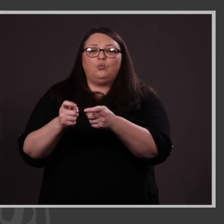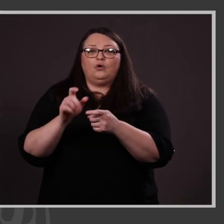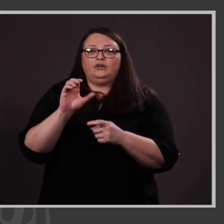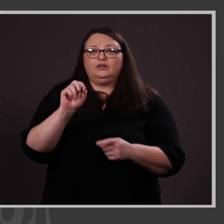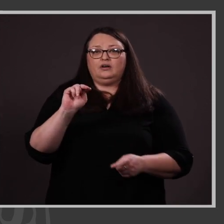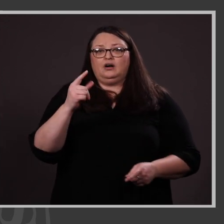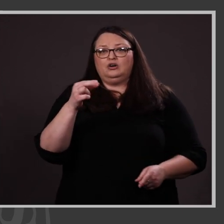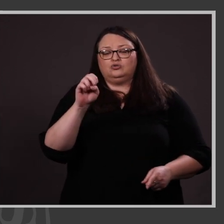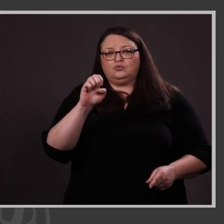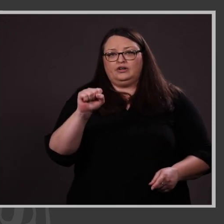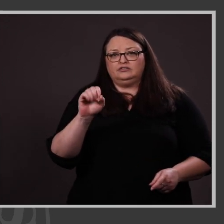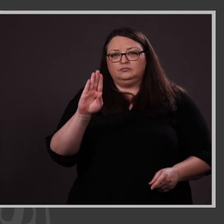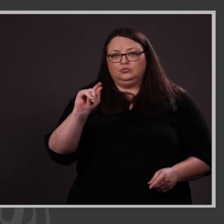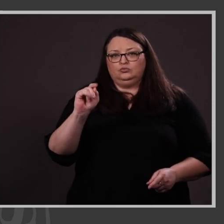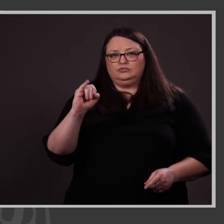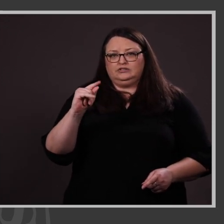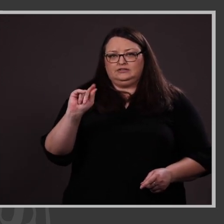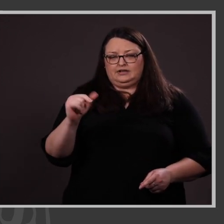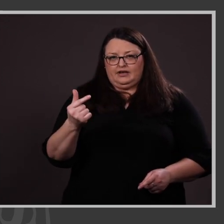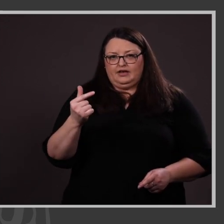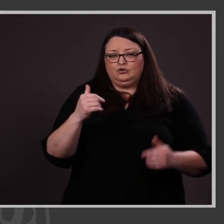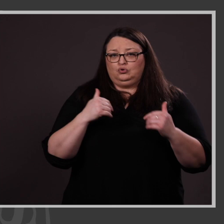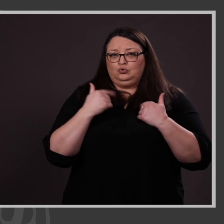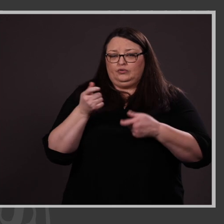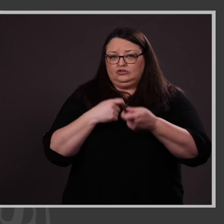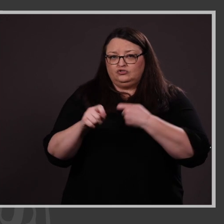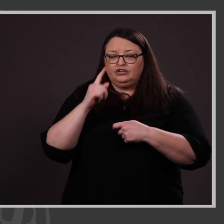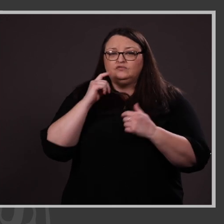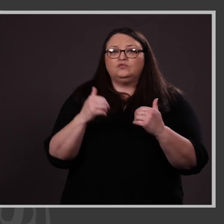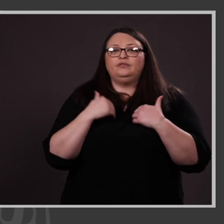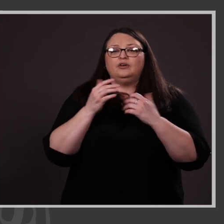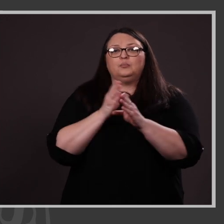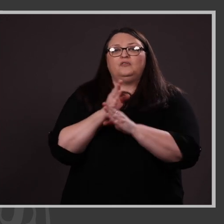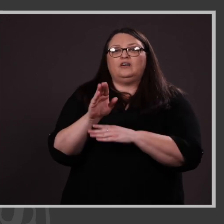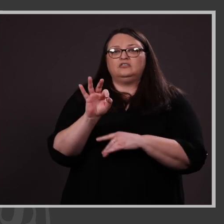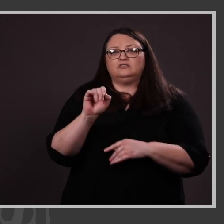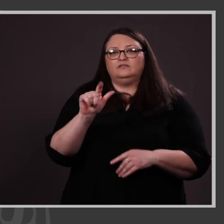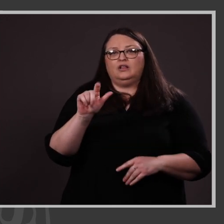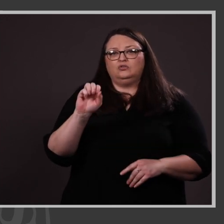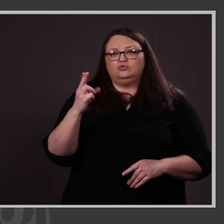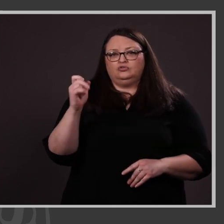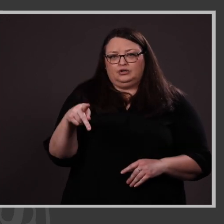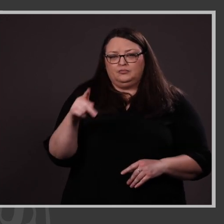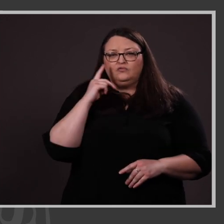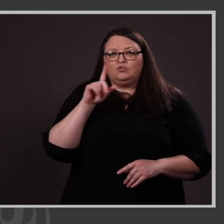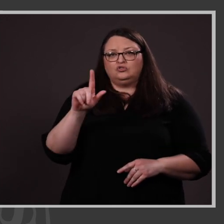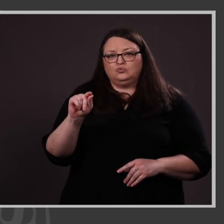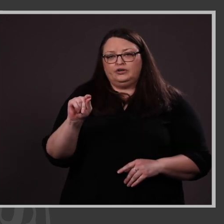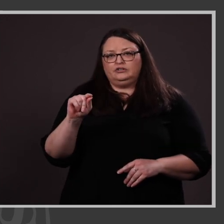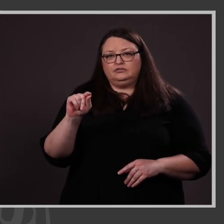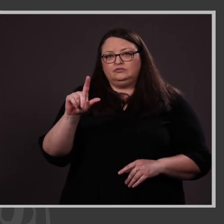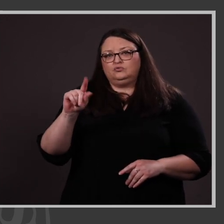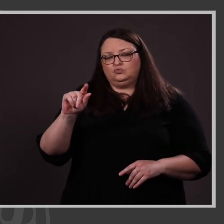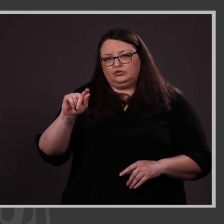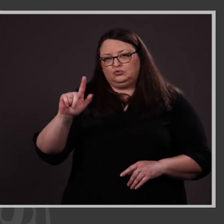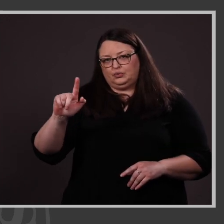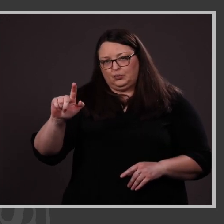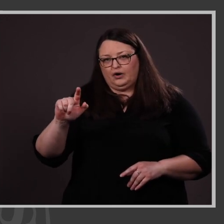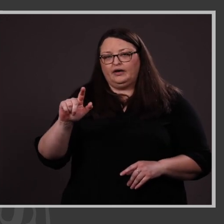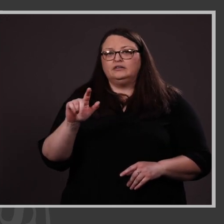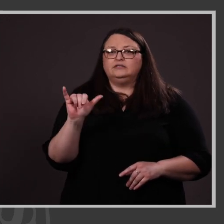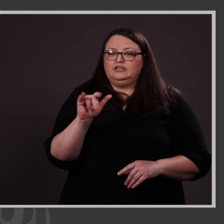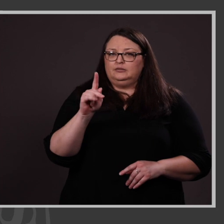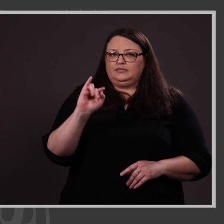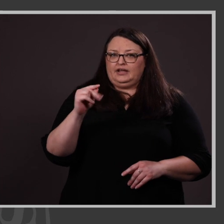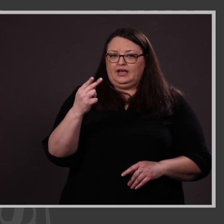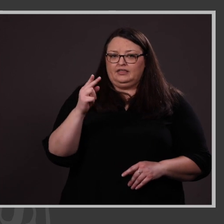Congress Bundestag Youth Exchange for Young Professional Fellowship for 2020-21, as were Kathy